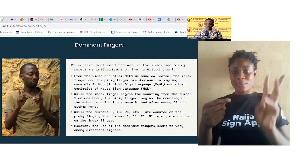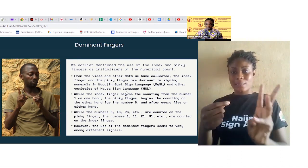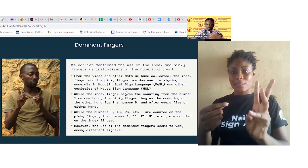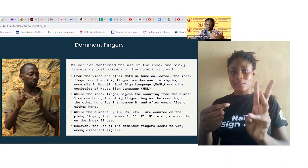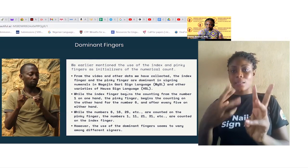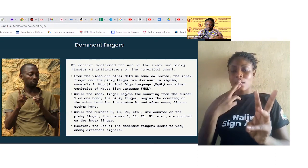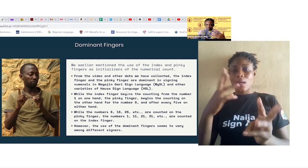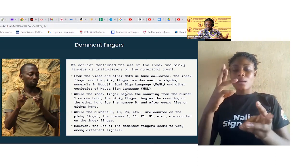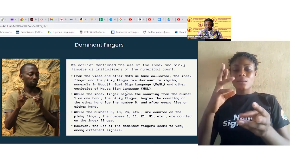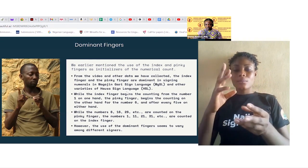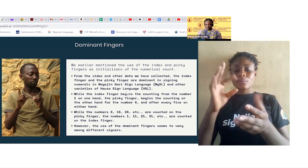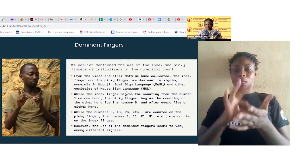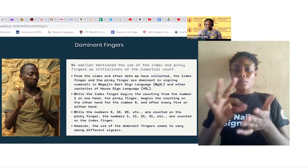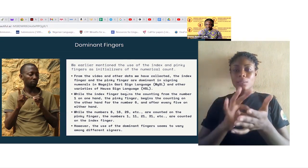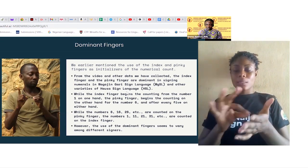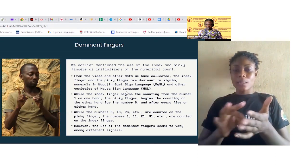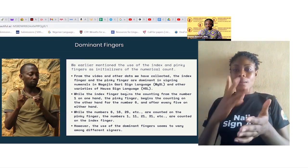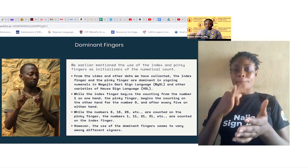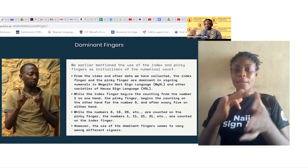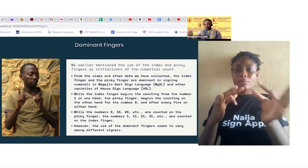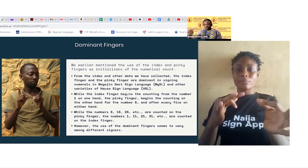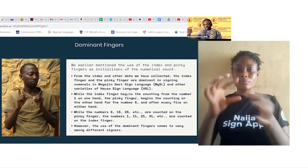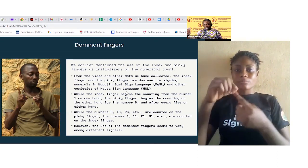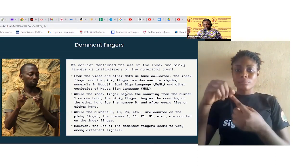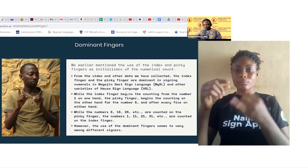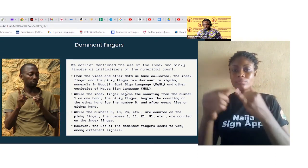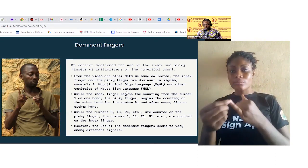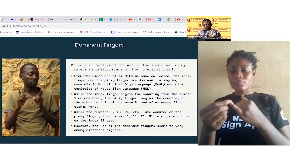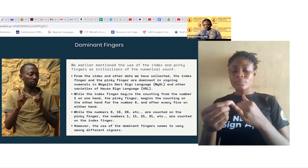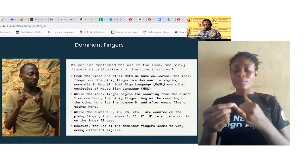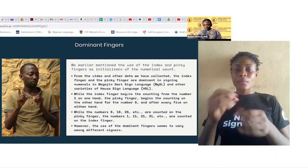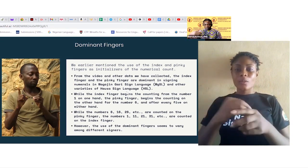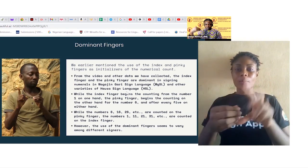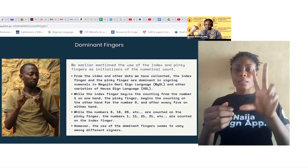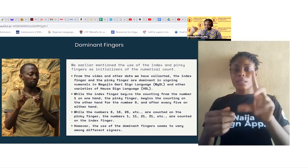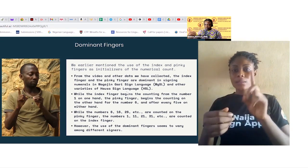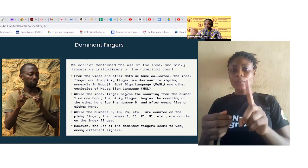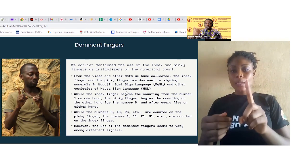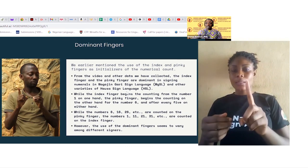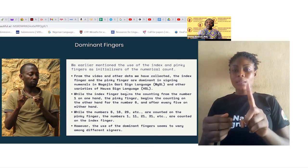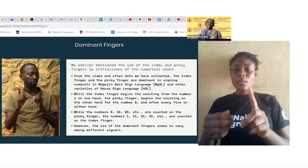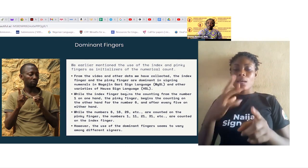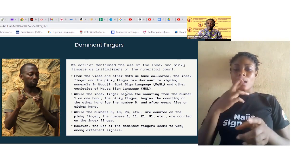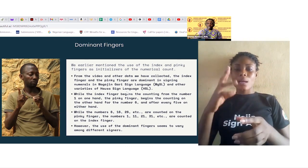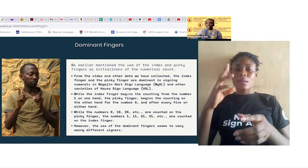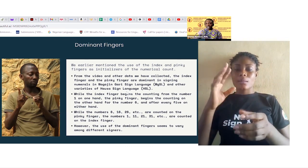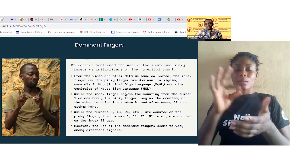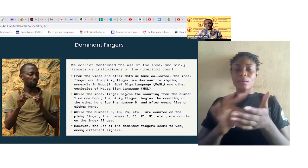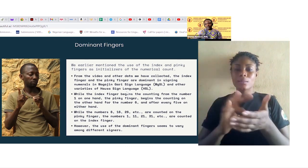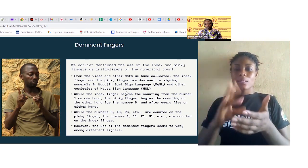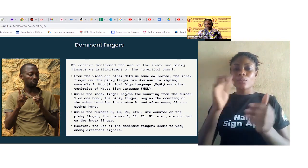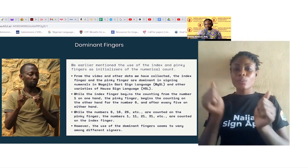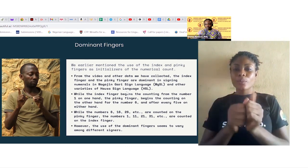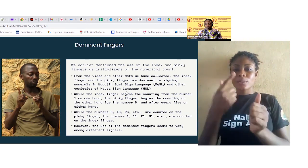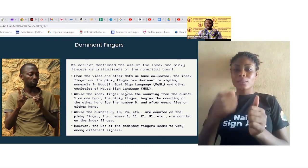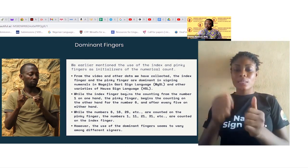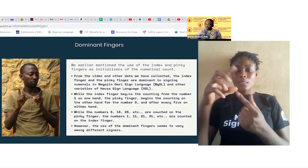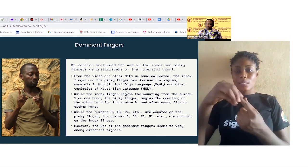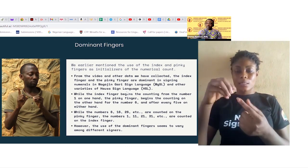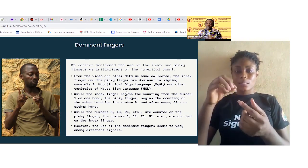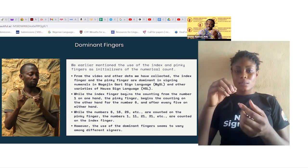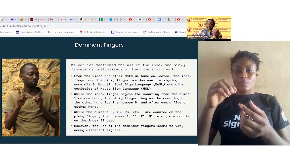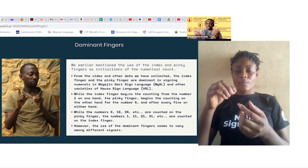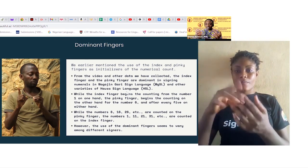are counted on the pinky finger the number 1, 11, 21, 31 are counted on the index finger, however there